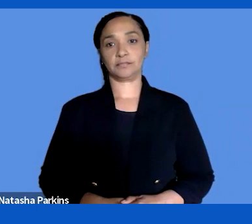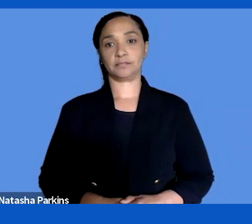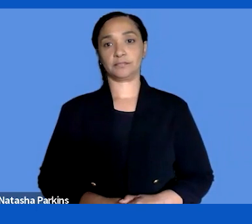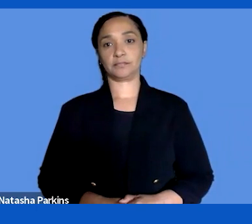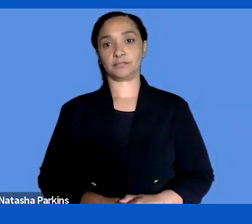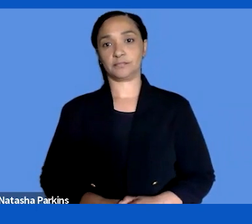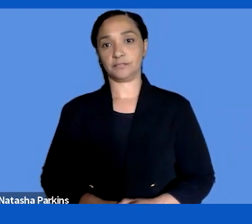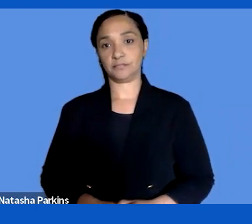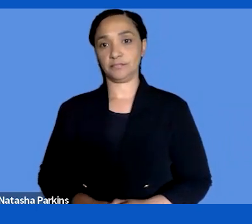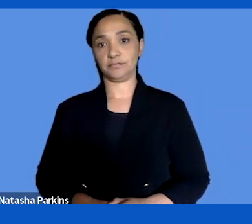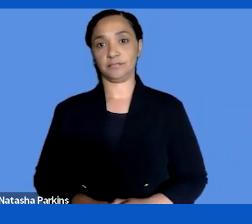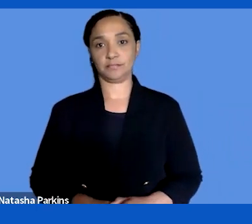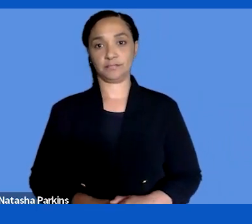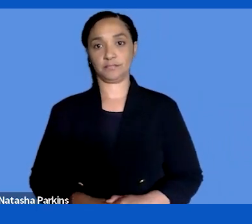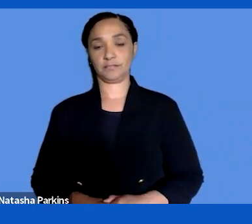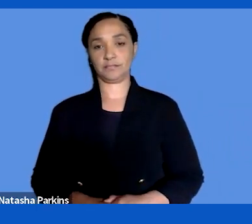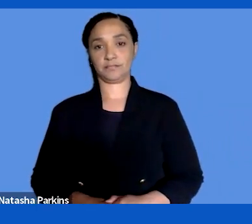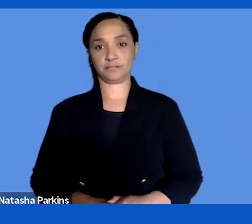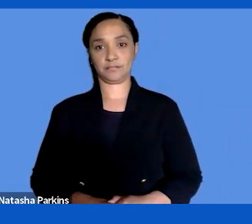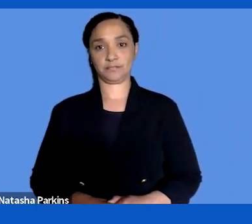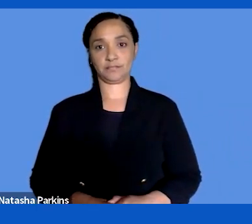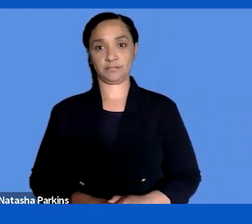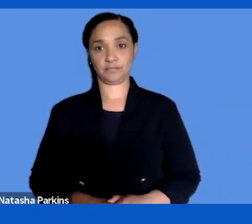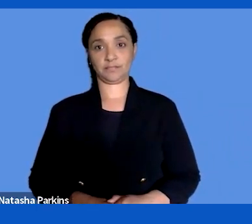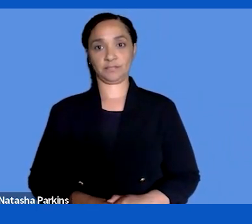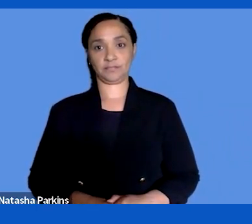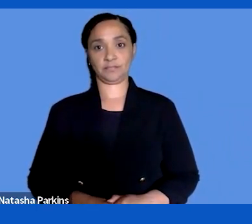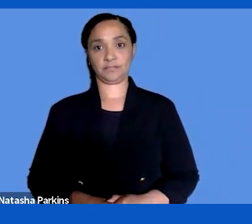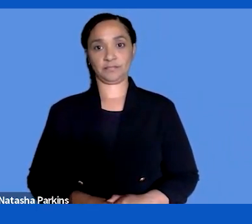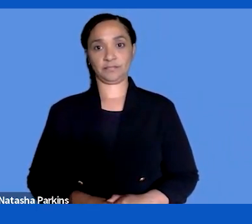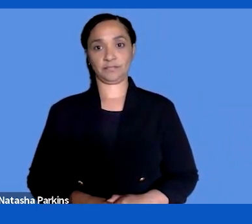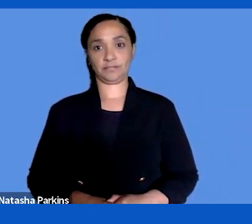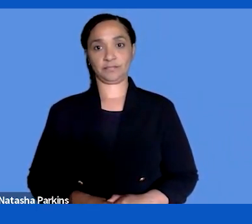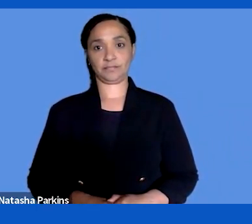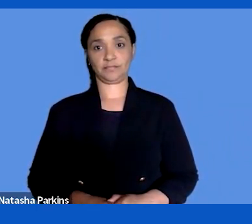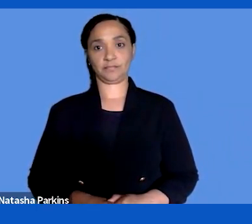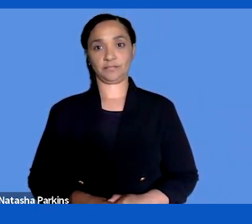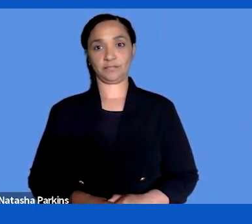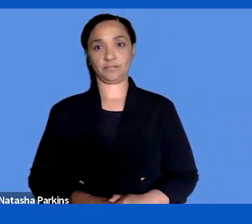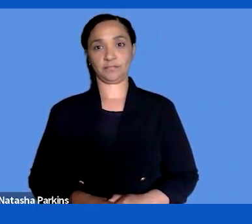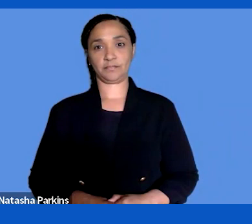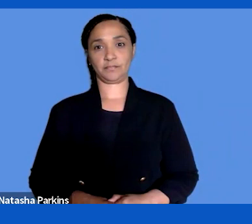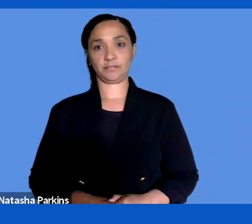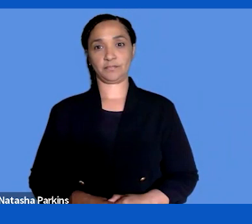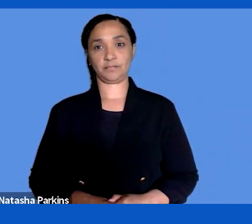So I wanted to start with asking about the gap between the minimum requirements